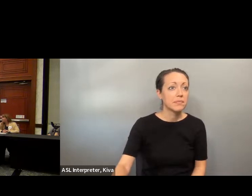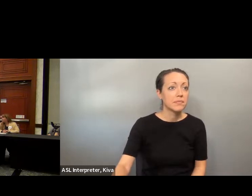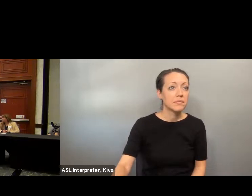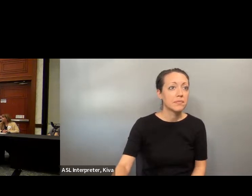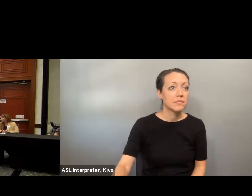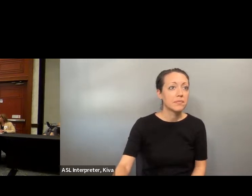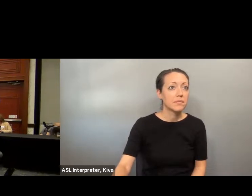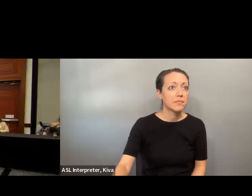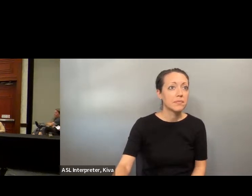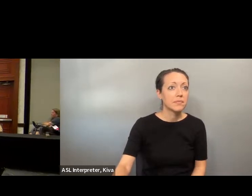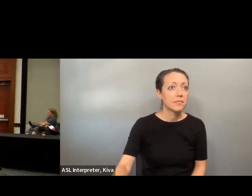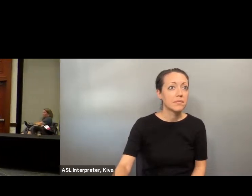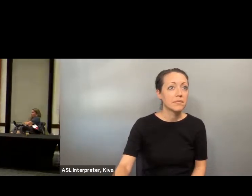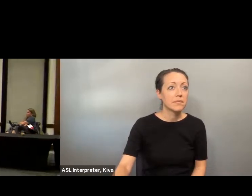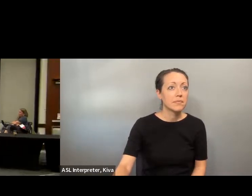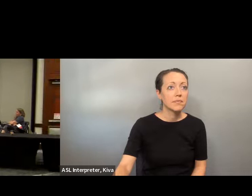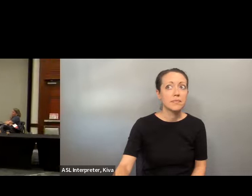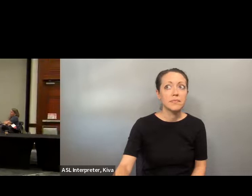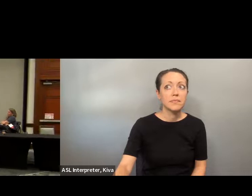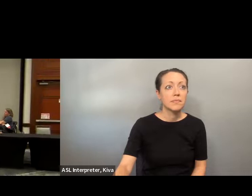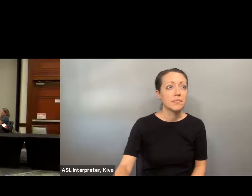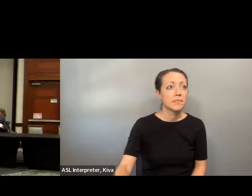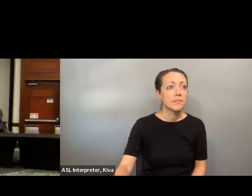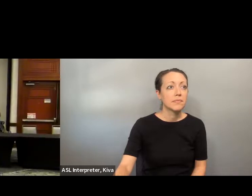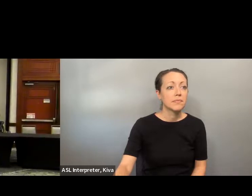at the Ann Stork center and a member of the access to vote